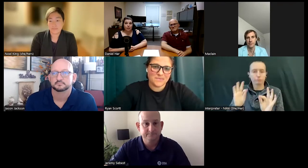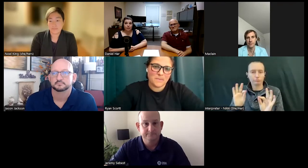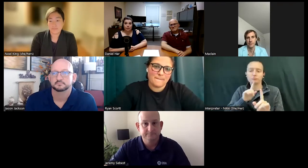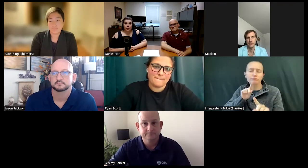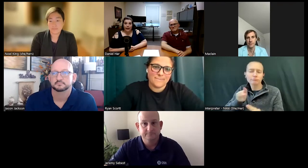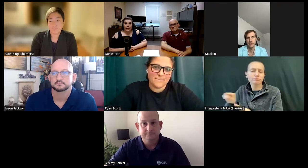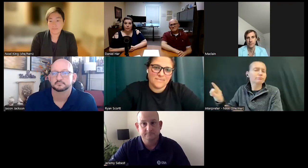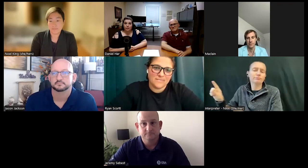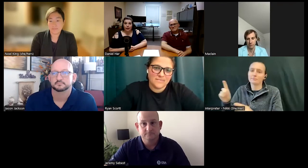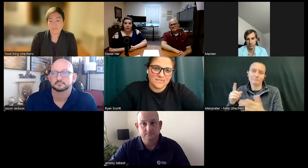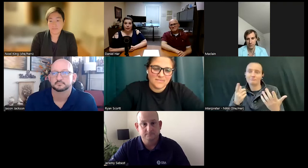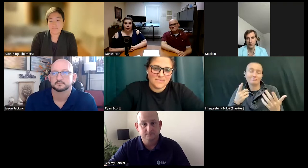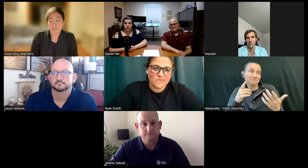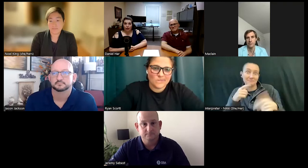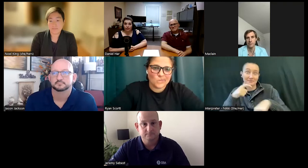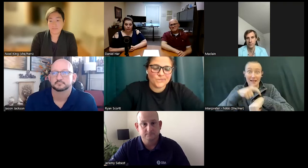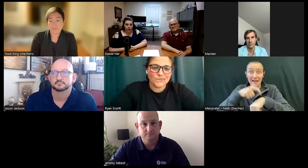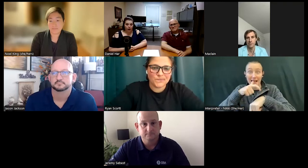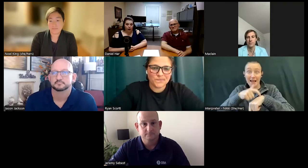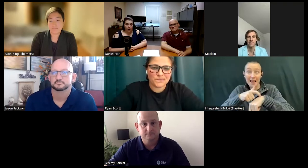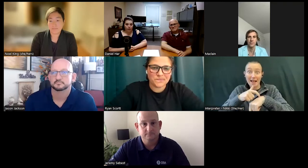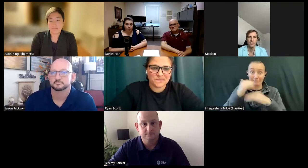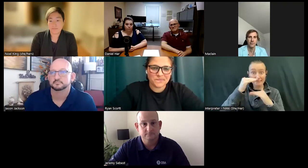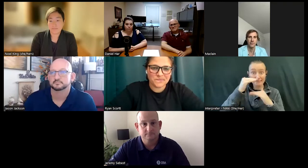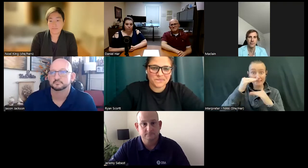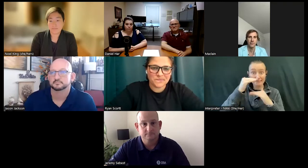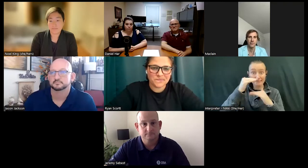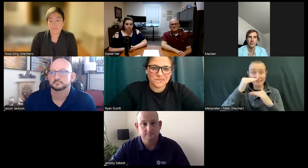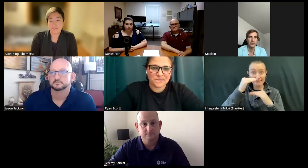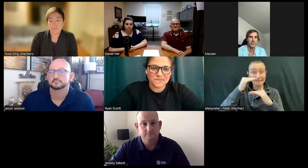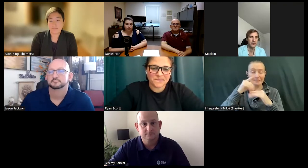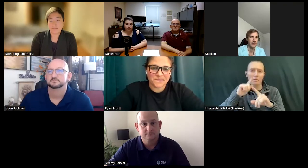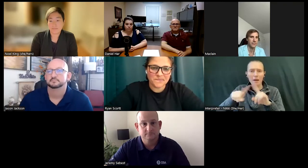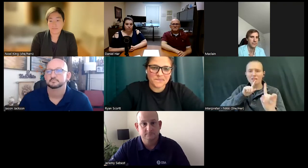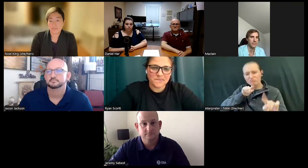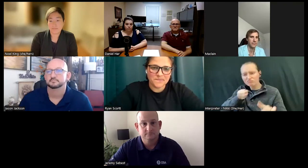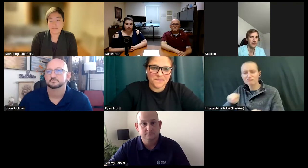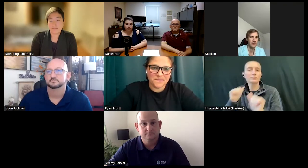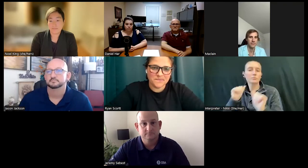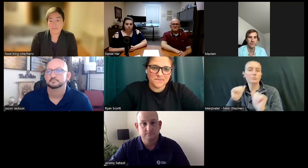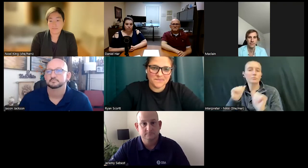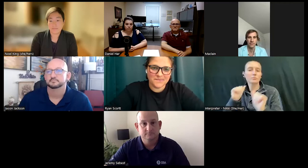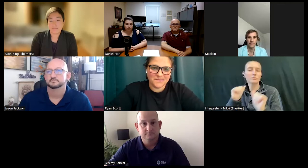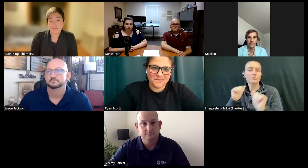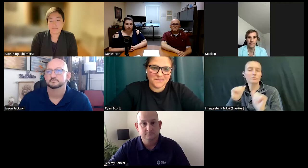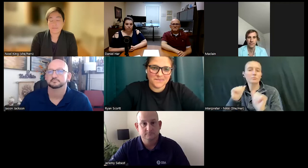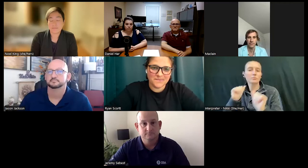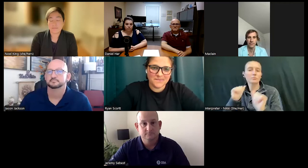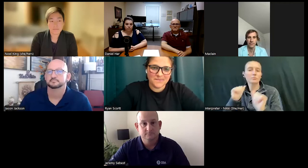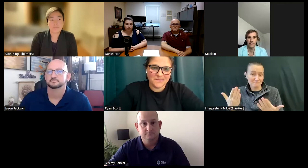as we can with the time that we have allotted. When our panelists and even us as hosts